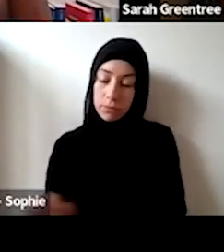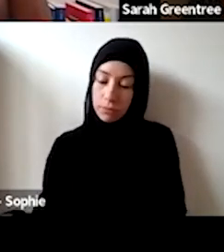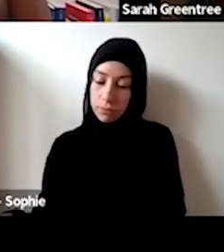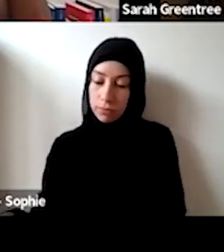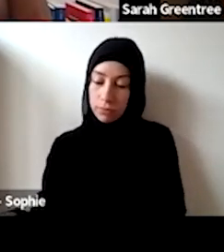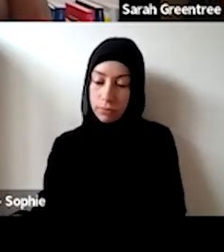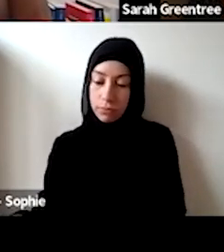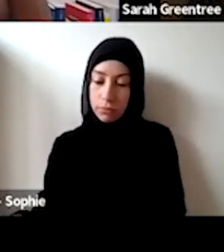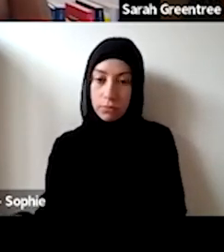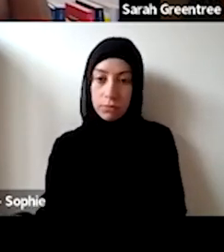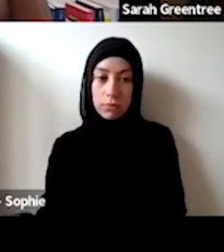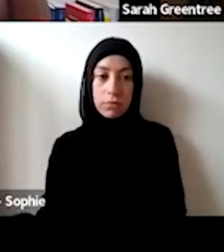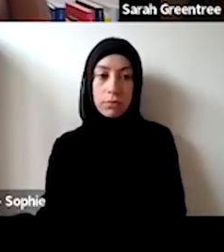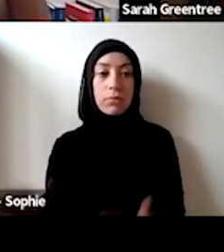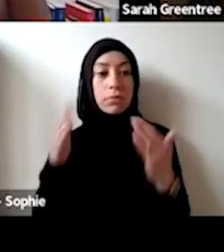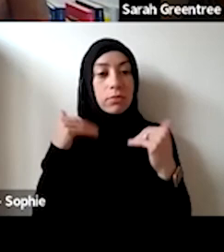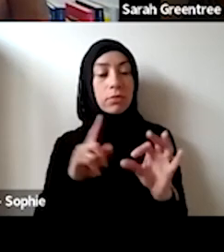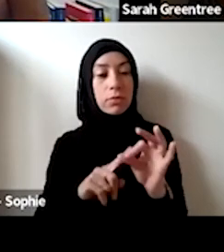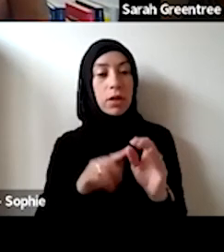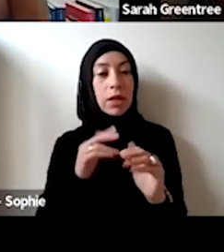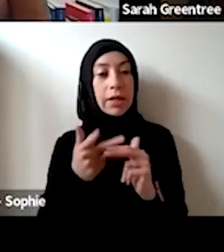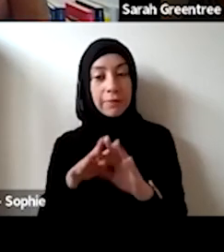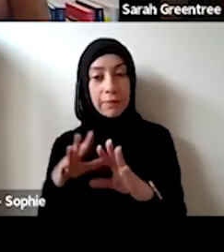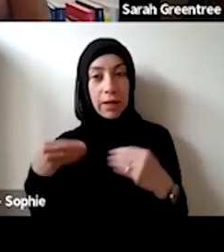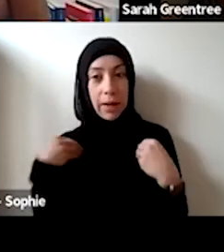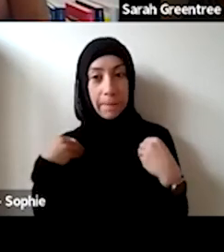the spectrum. If a company he has gone on hiatus during the pandemic, I'm anonymous, as asked if a company has gone on hiatus during the pandemic, will you consider